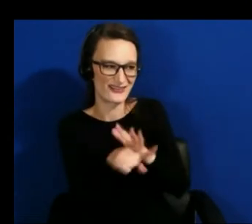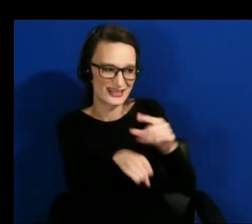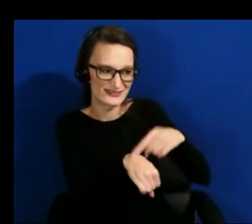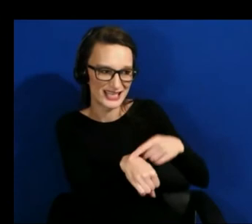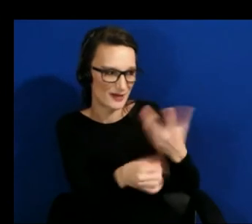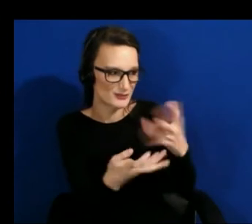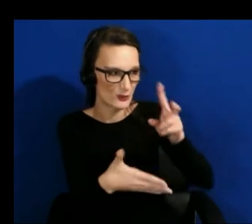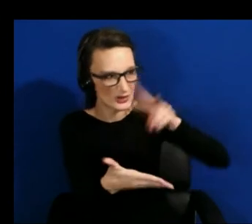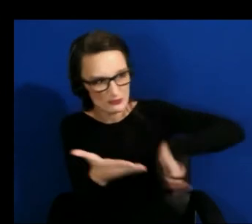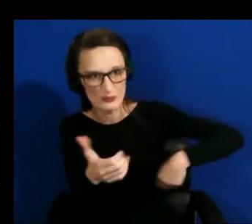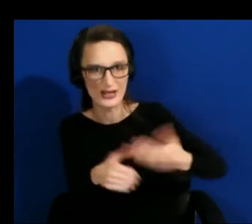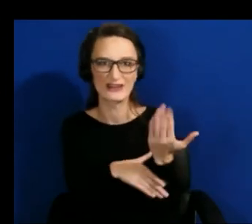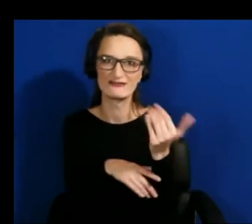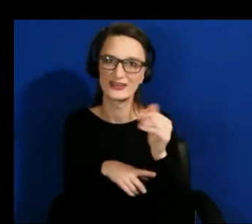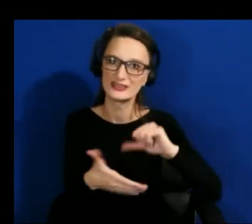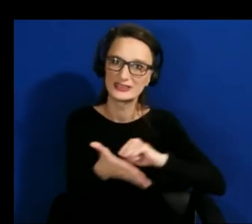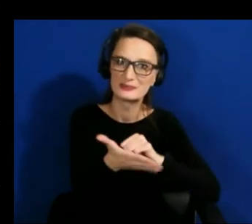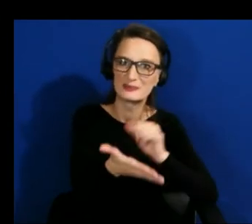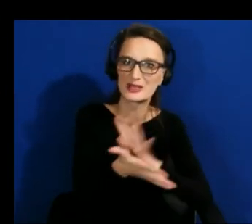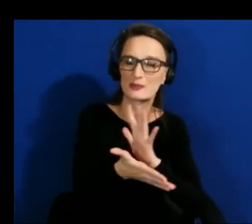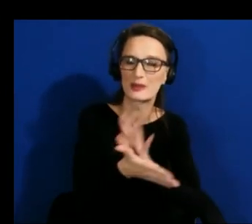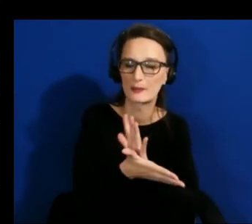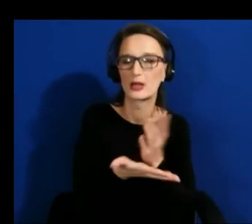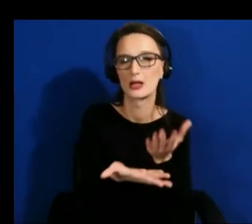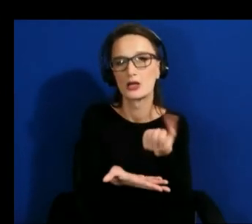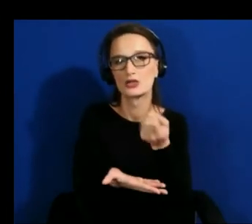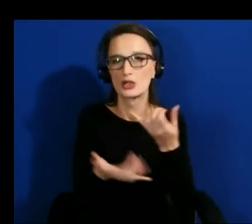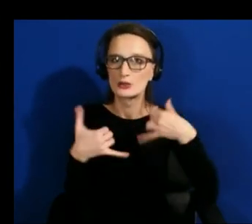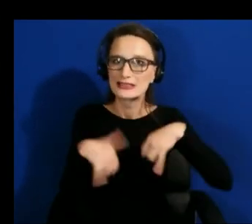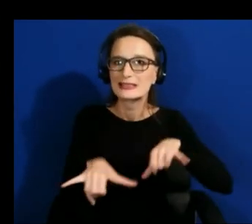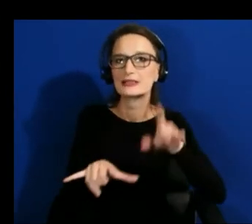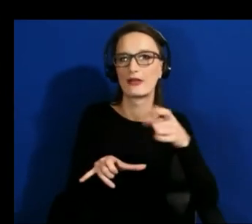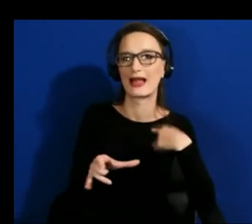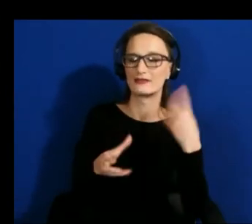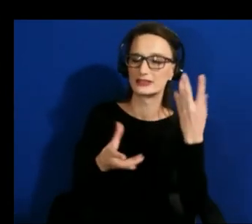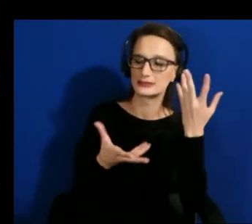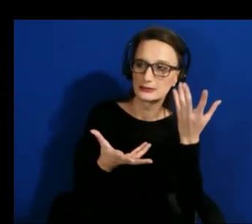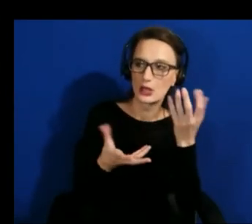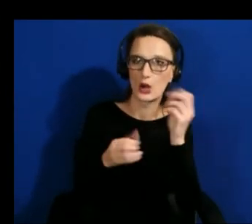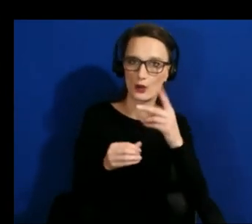also has to be this kind of property of kind of distilling down some of our findings and some of